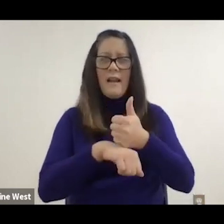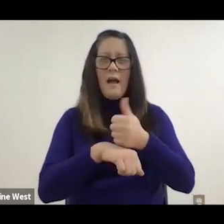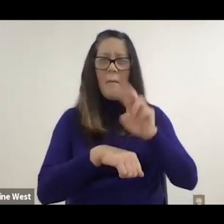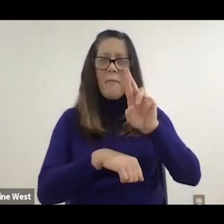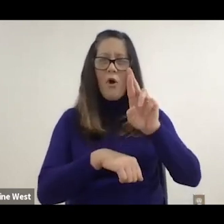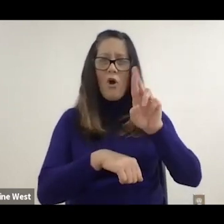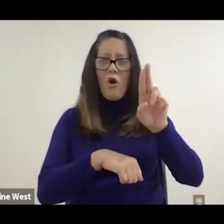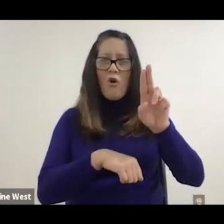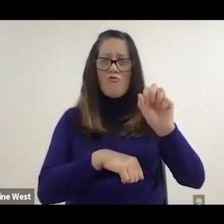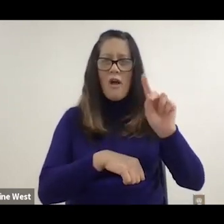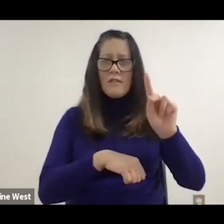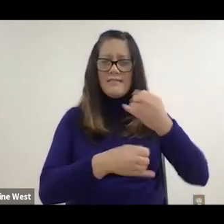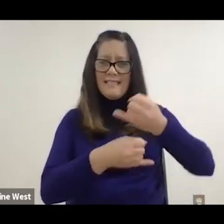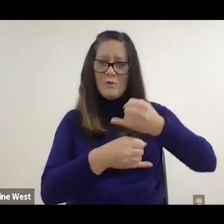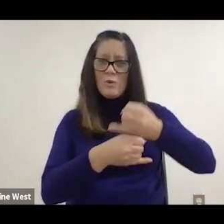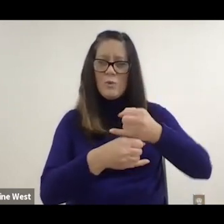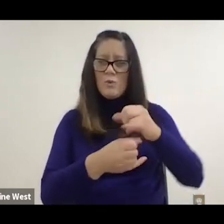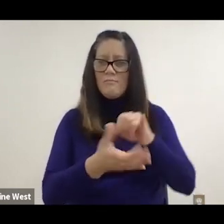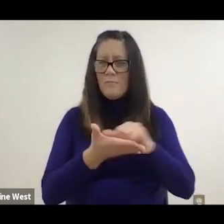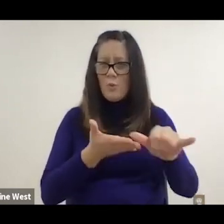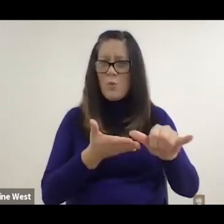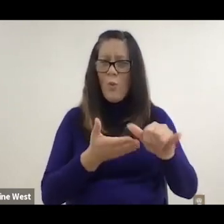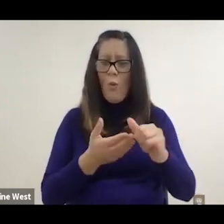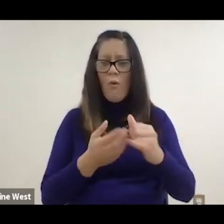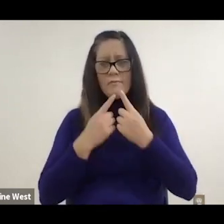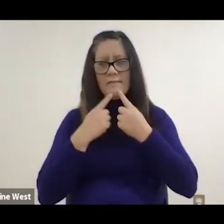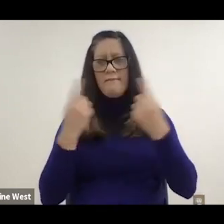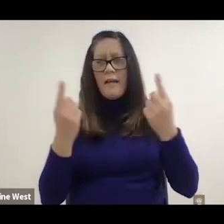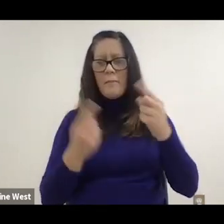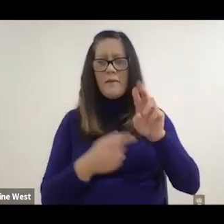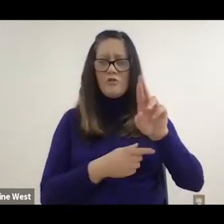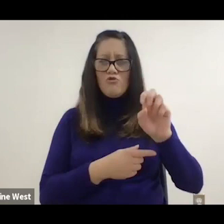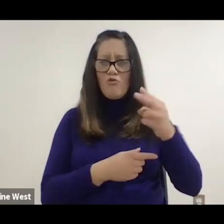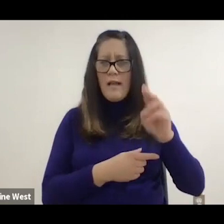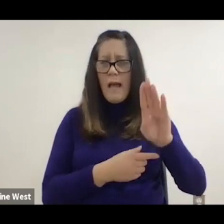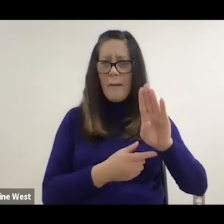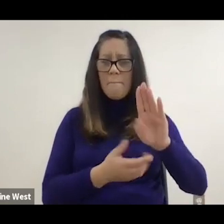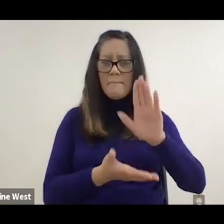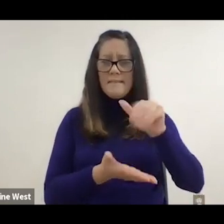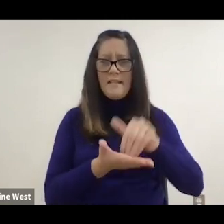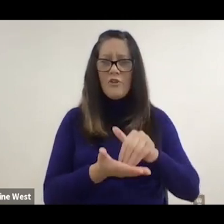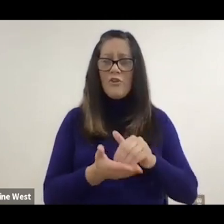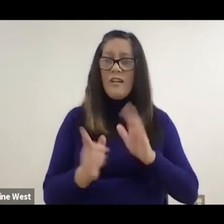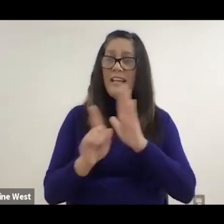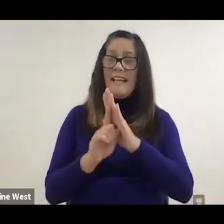which is a fairly well known rehabilitation center and he is autobiography which